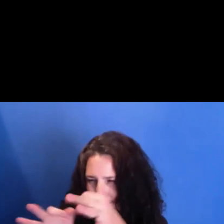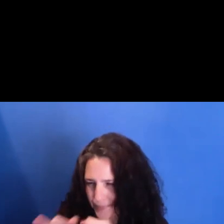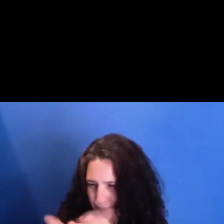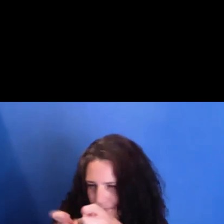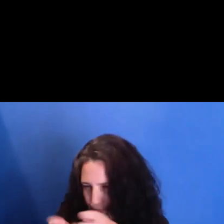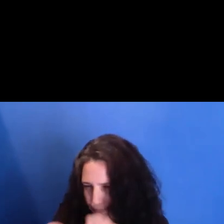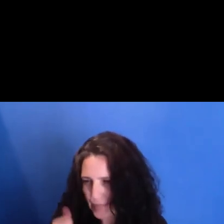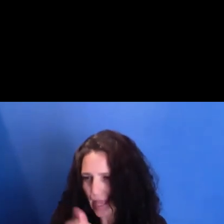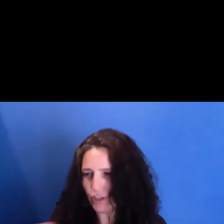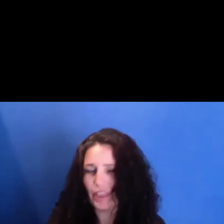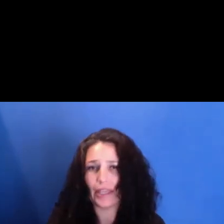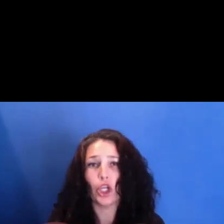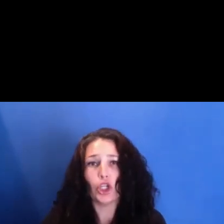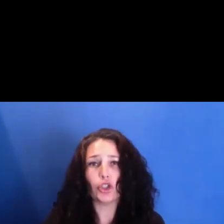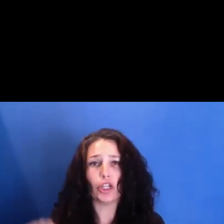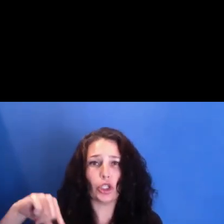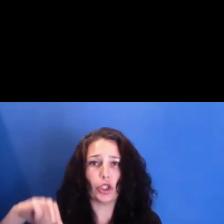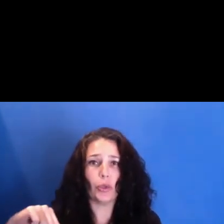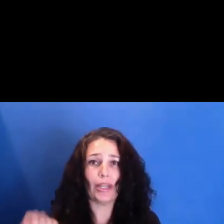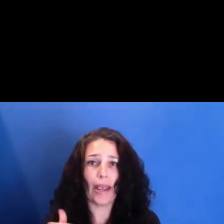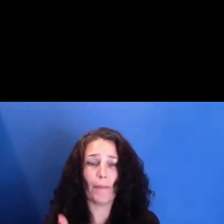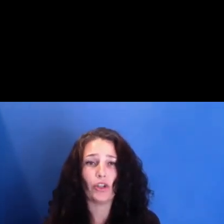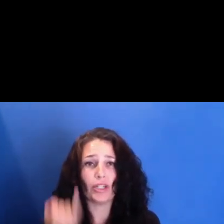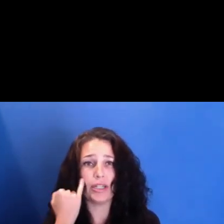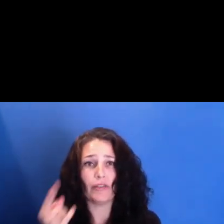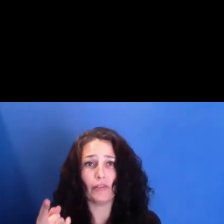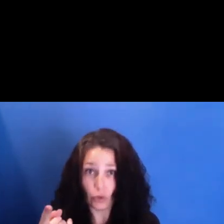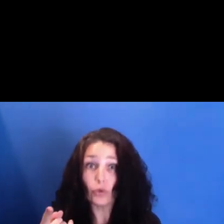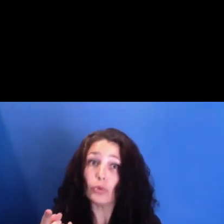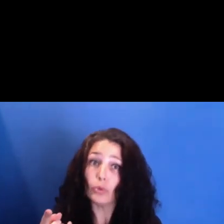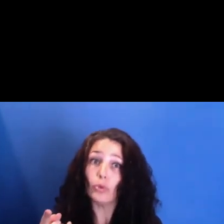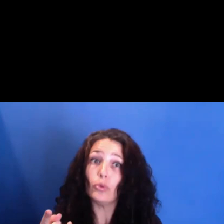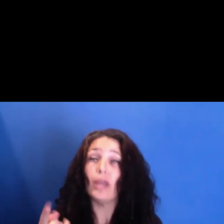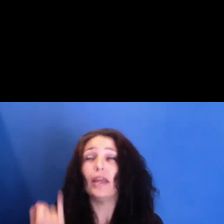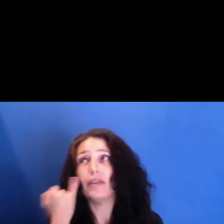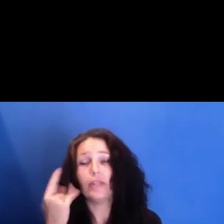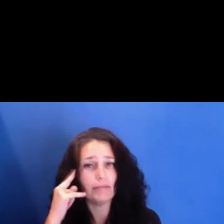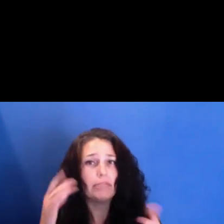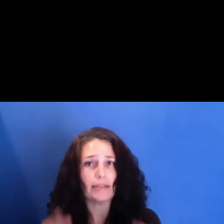if we do pick up your question, we will unmute you and make your camera